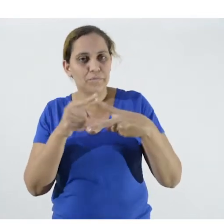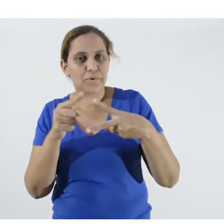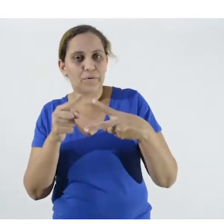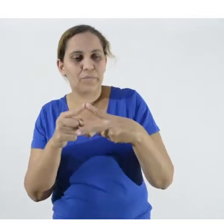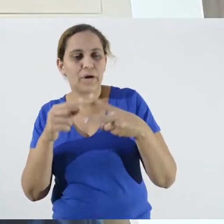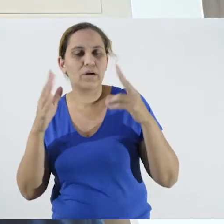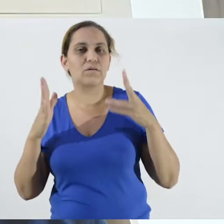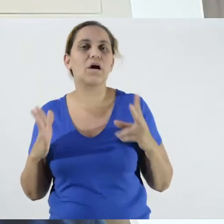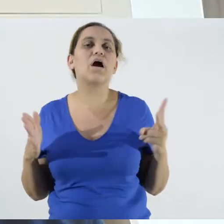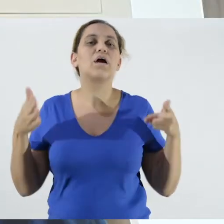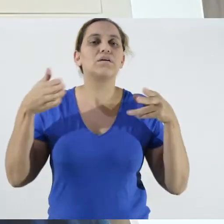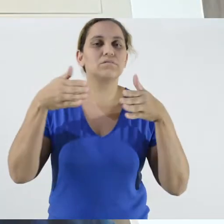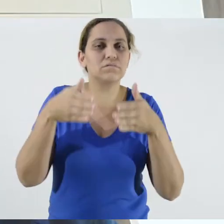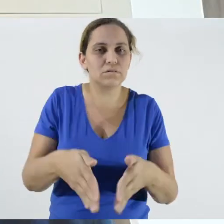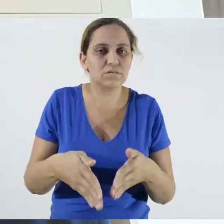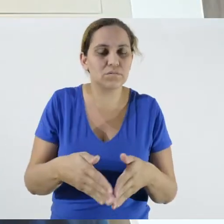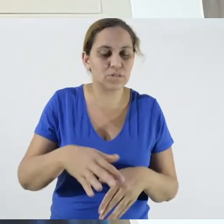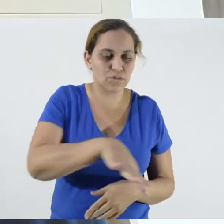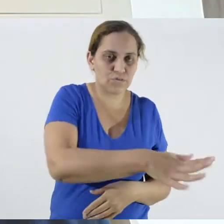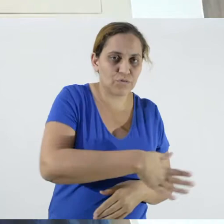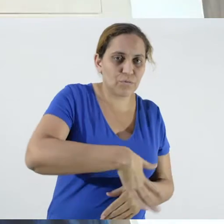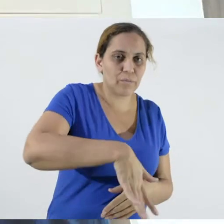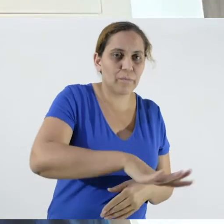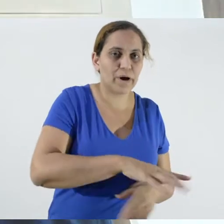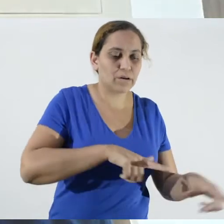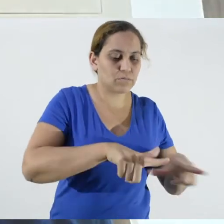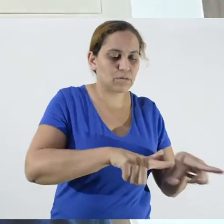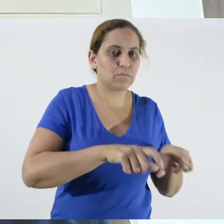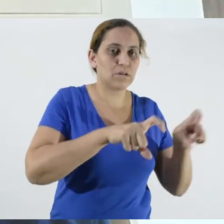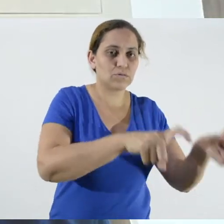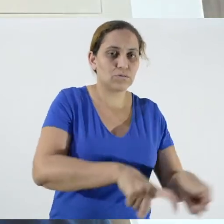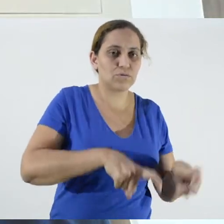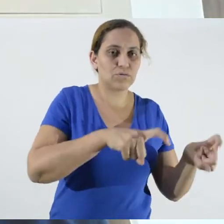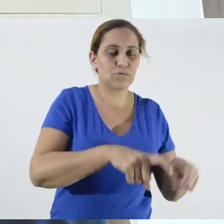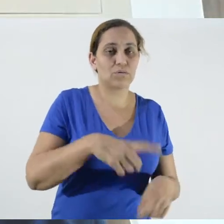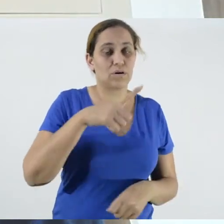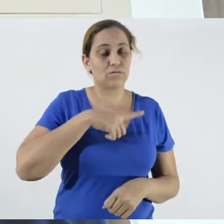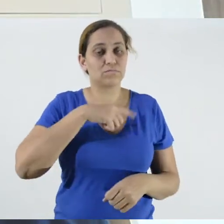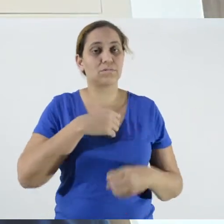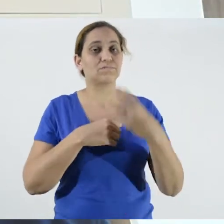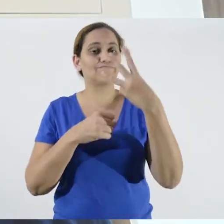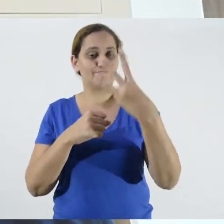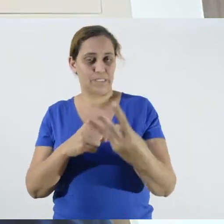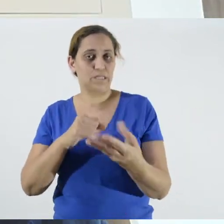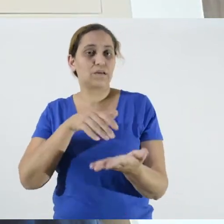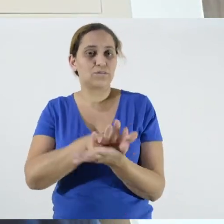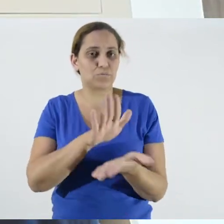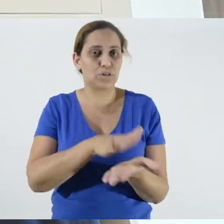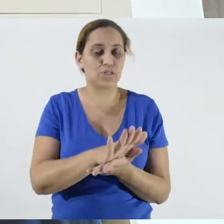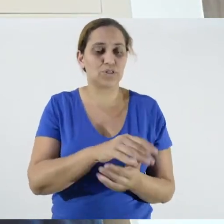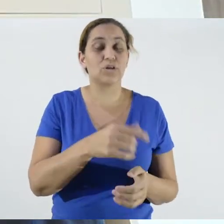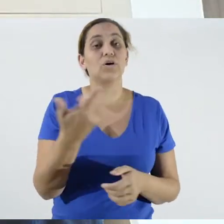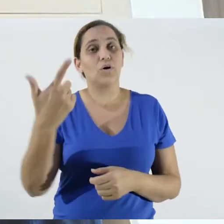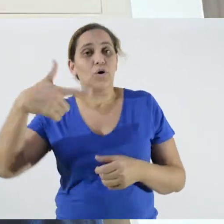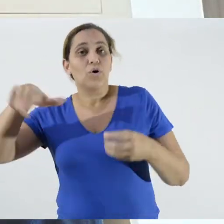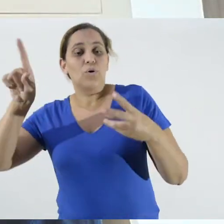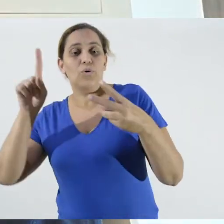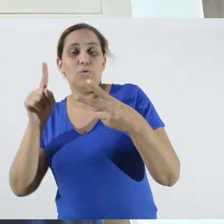rural producers and there are three newsletters. The other is aimed at